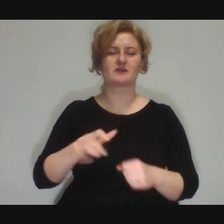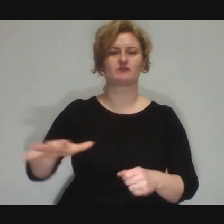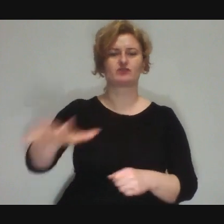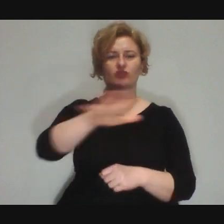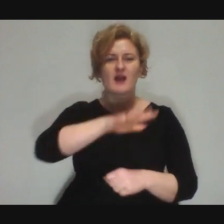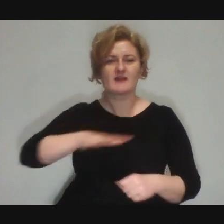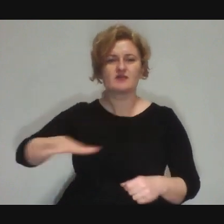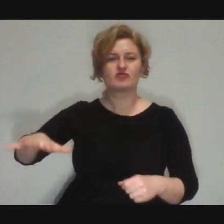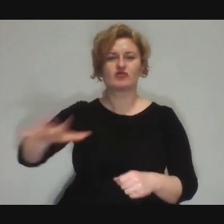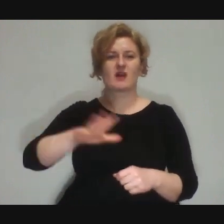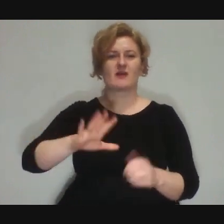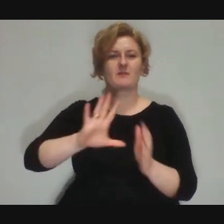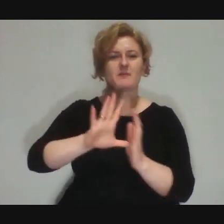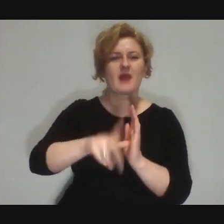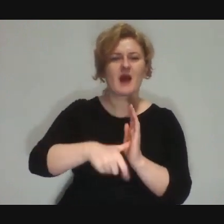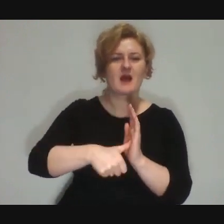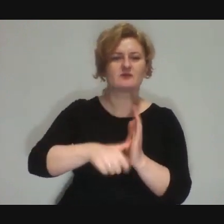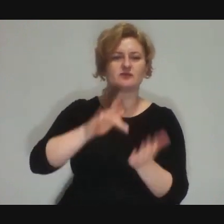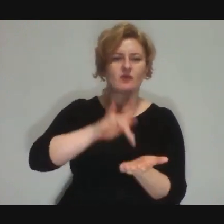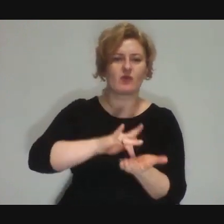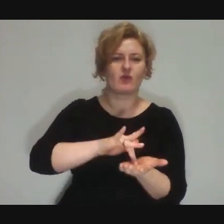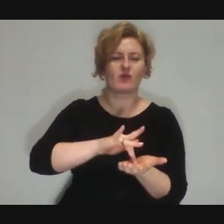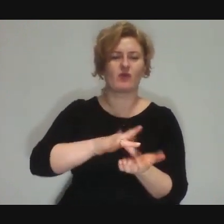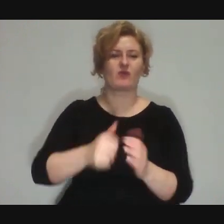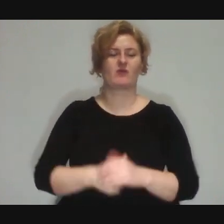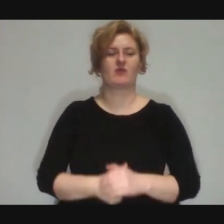in terms of these basker performances.